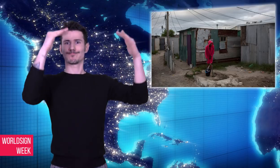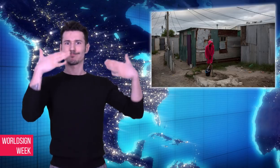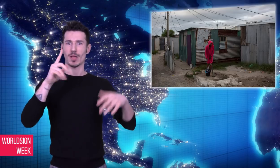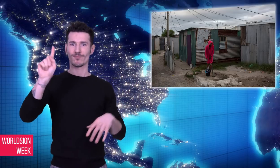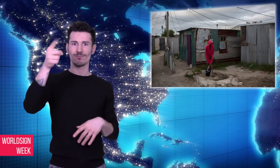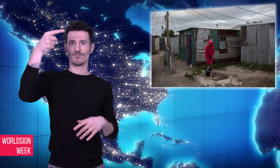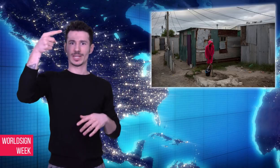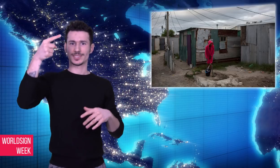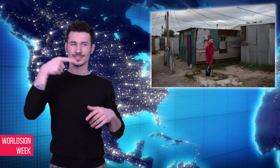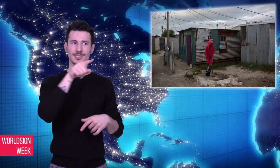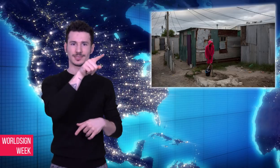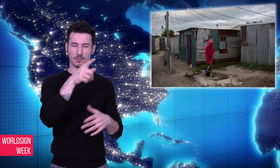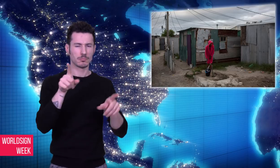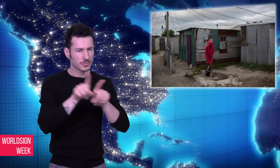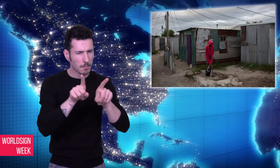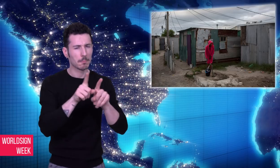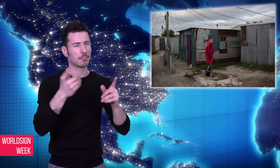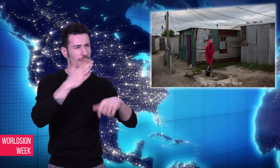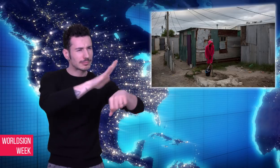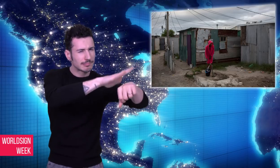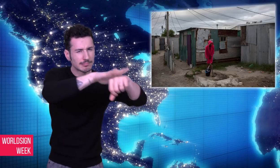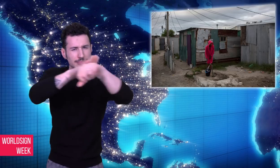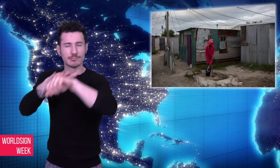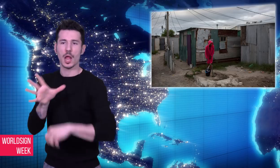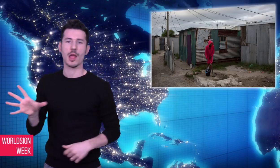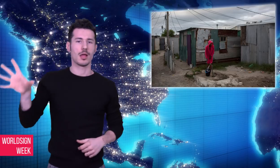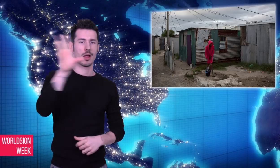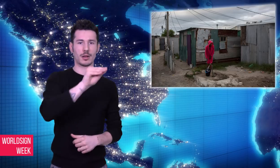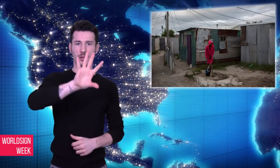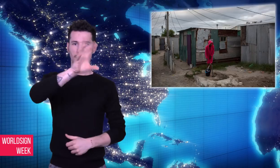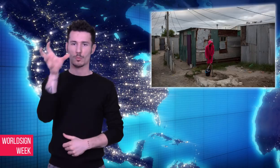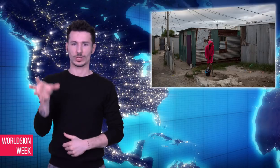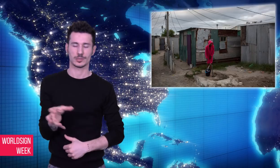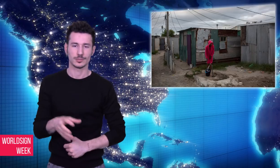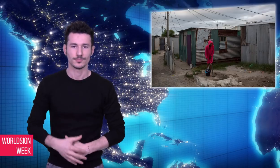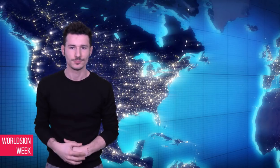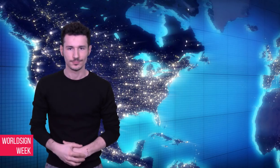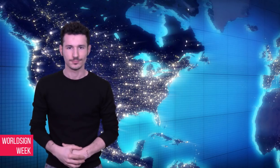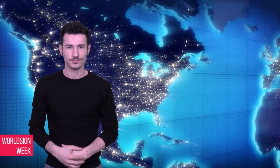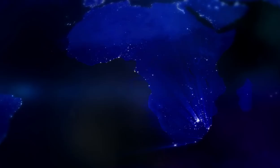stability, and including first-world countries.